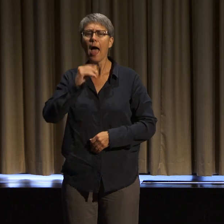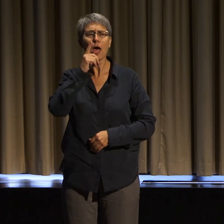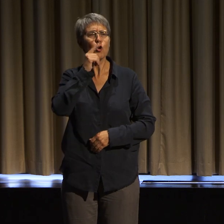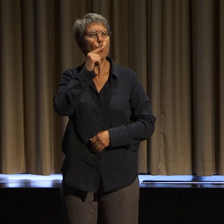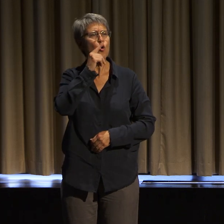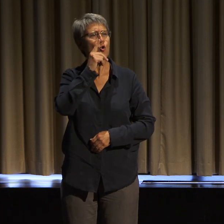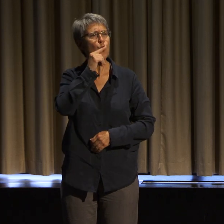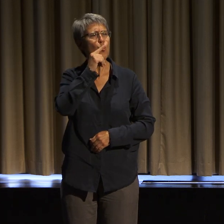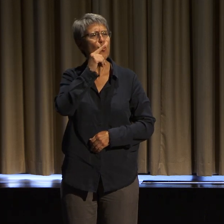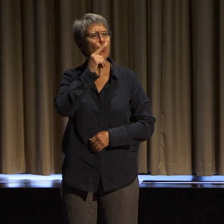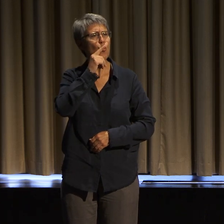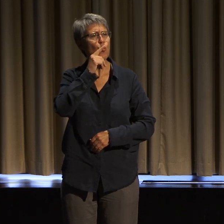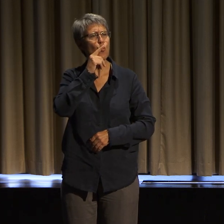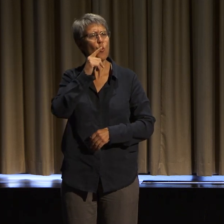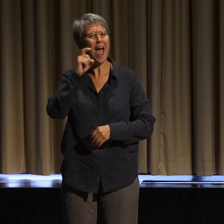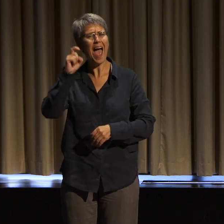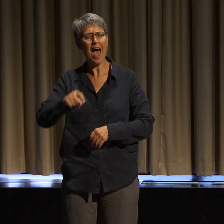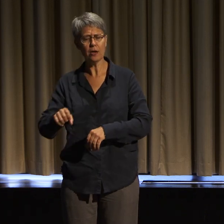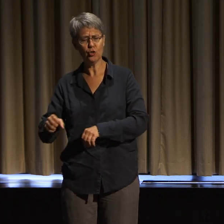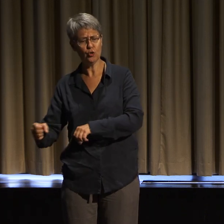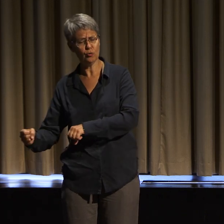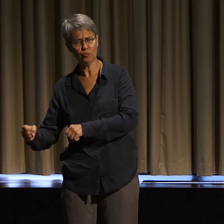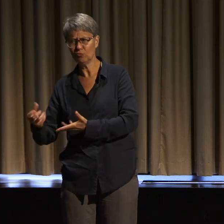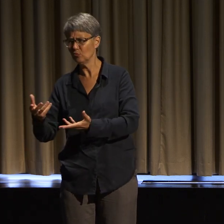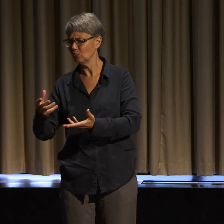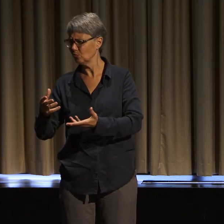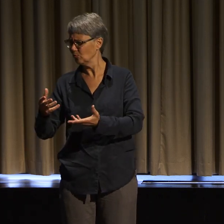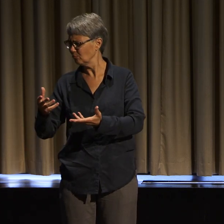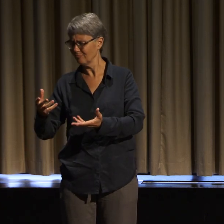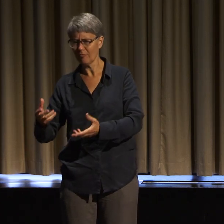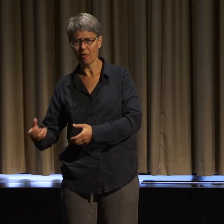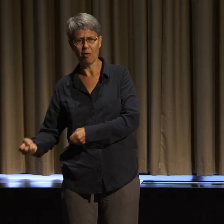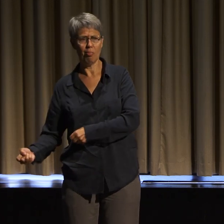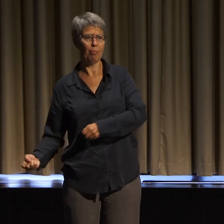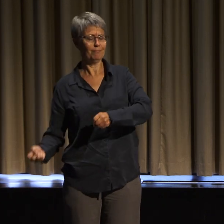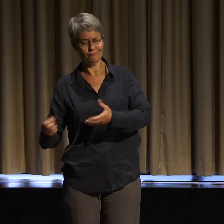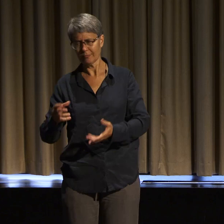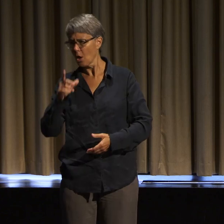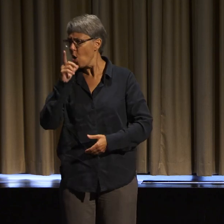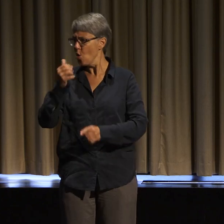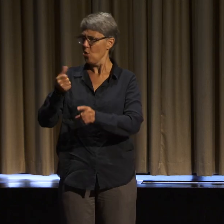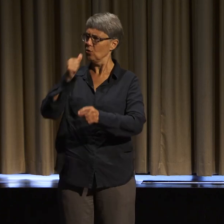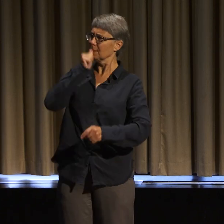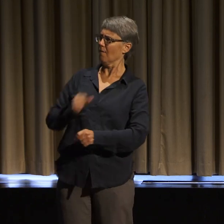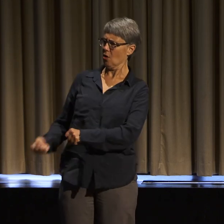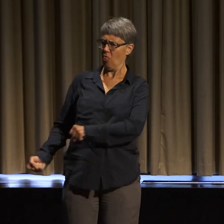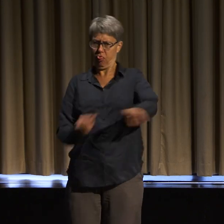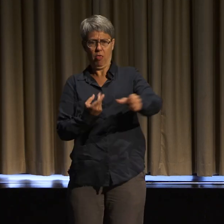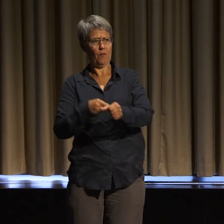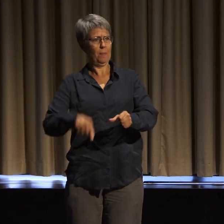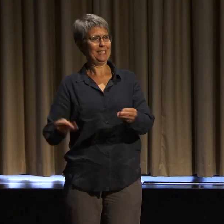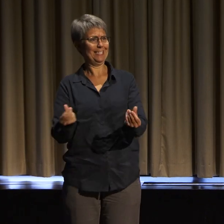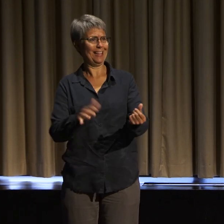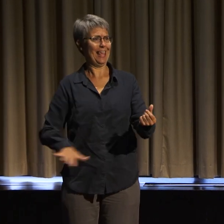I also want to acknowledge them. And I want to say, also, that when I started out doing work